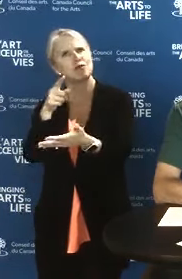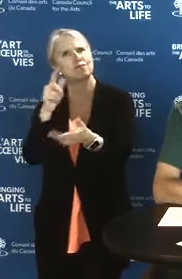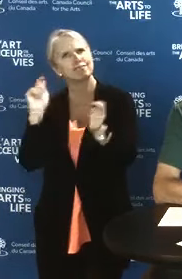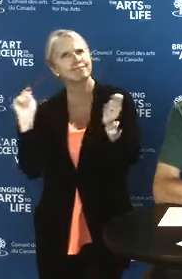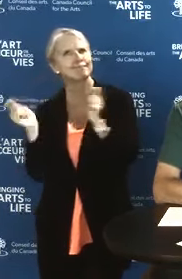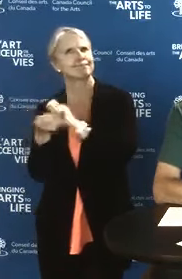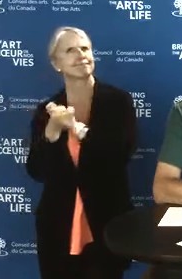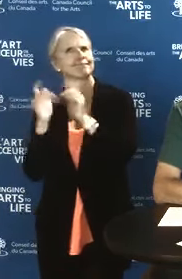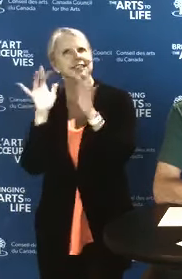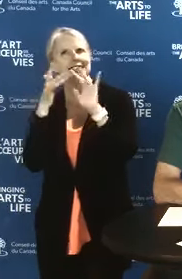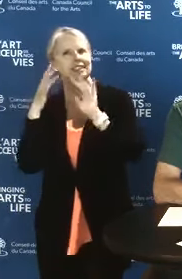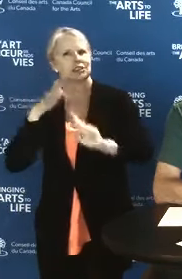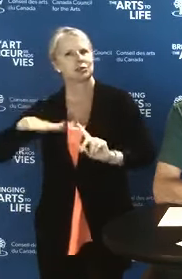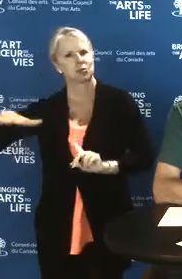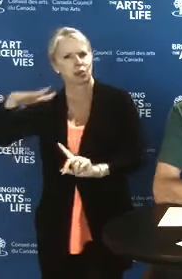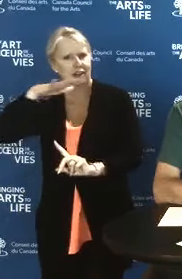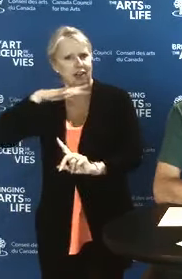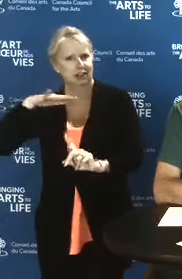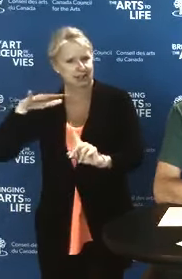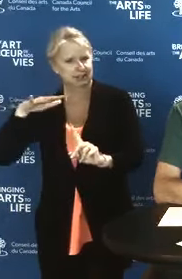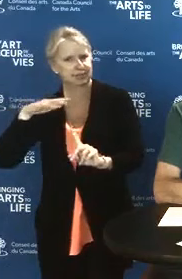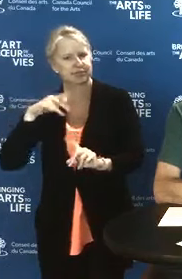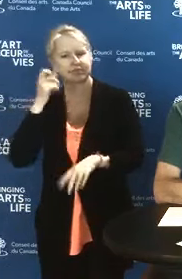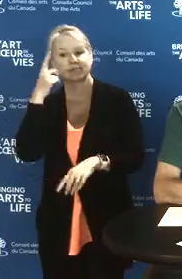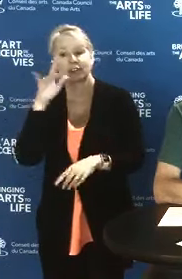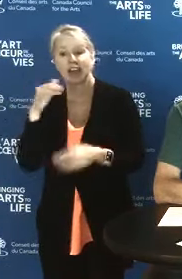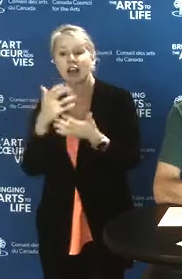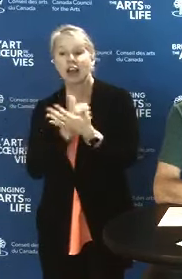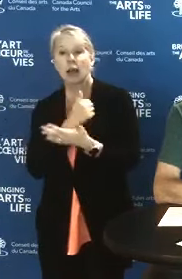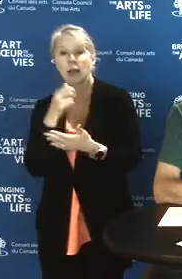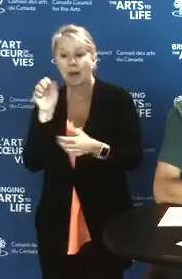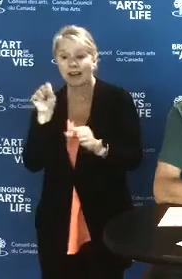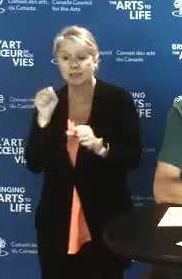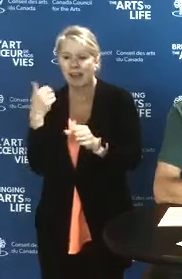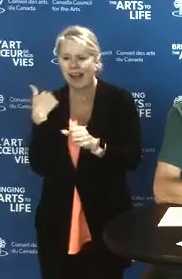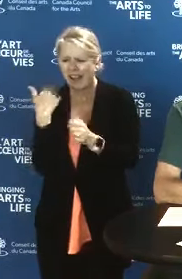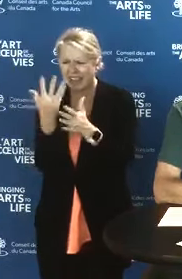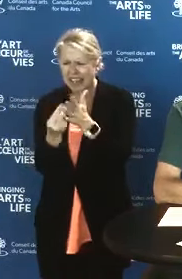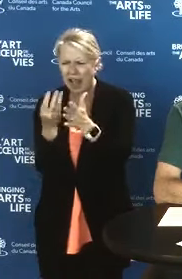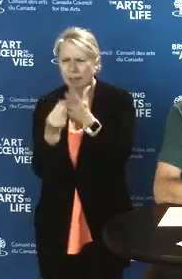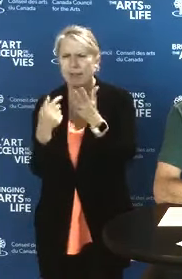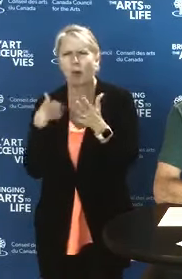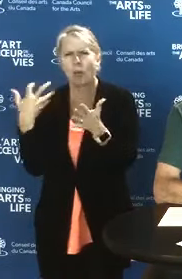So you can use the fund to fill your knowledge gaps and learn about digital;